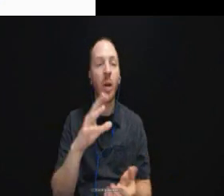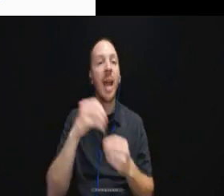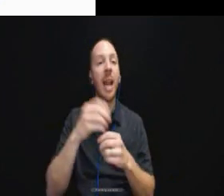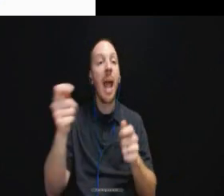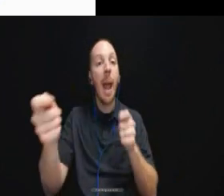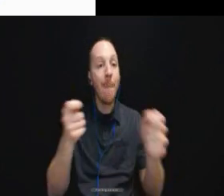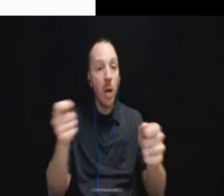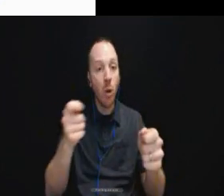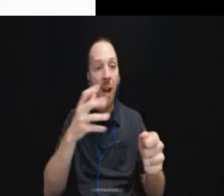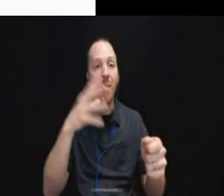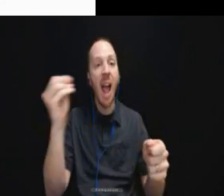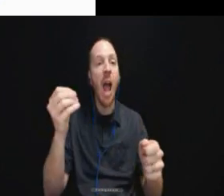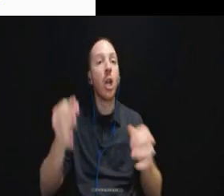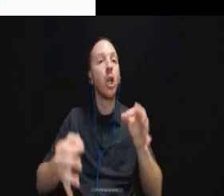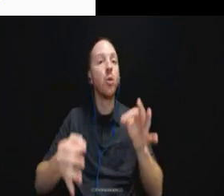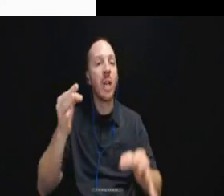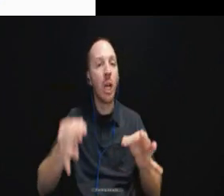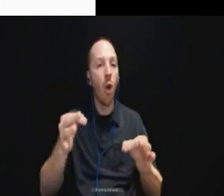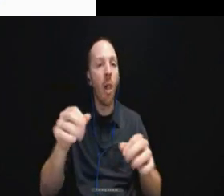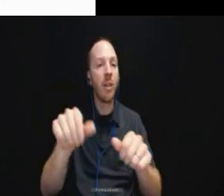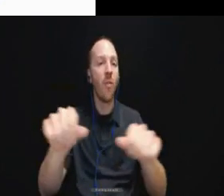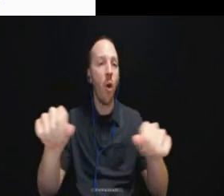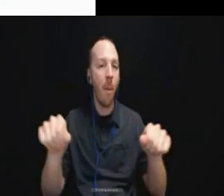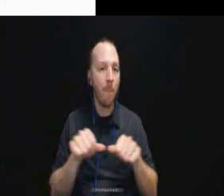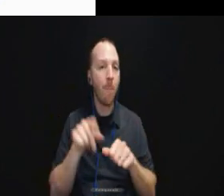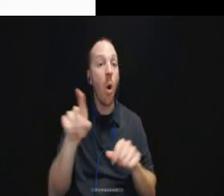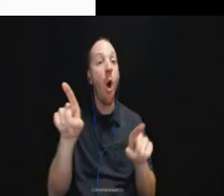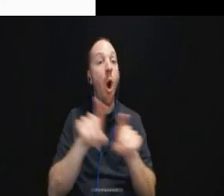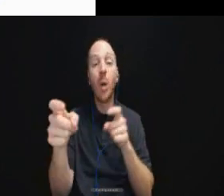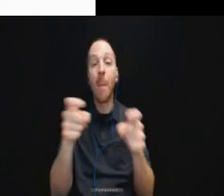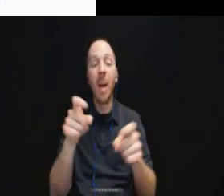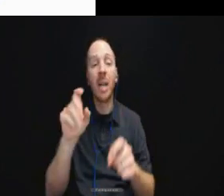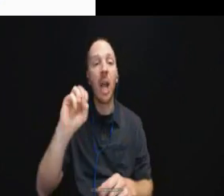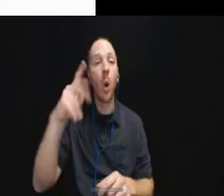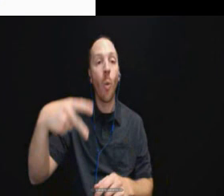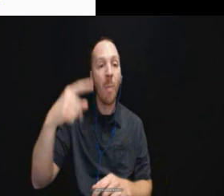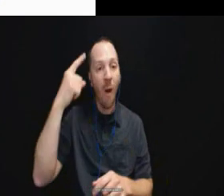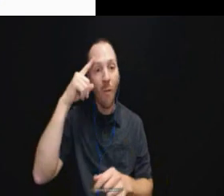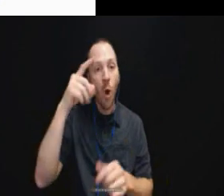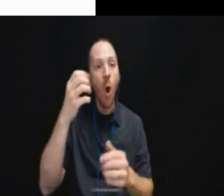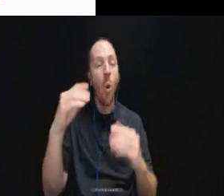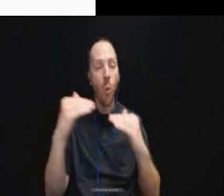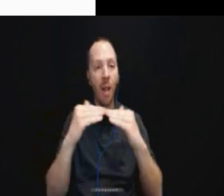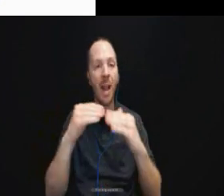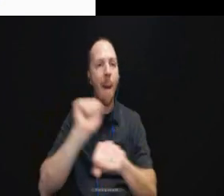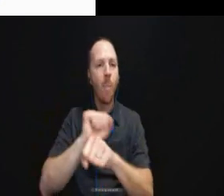Rachel also manages Equip for Equality's employment rights help line, which aims to expand employment